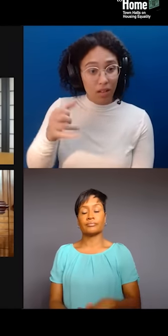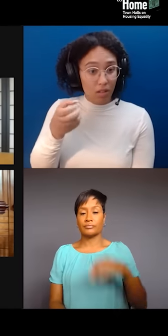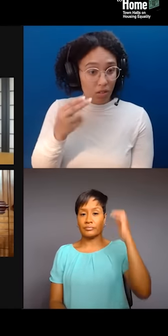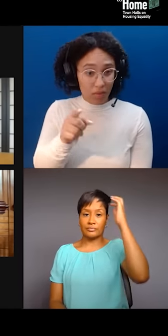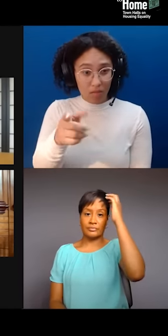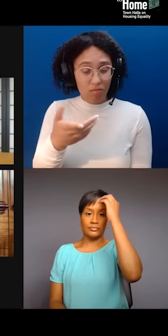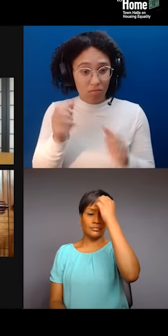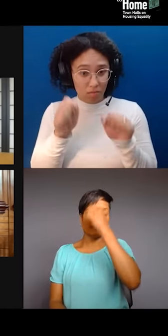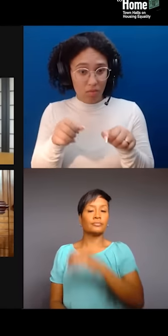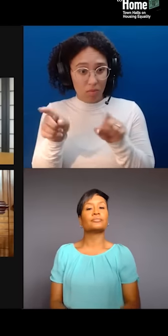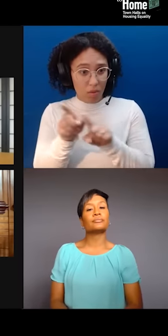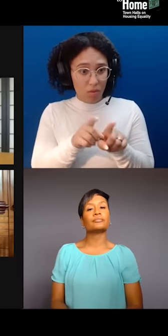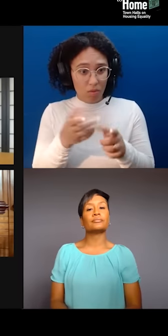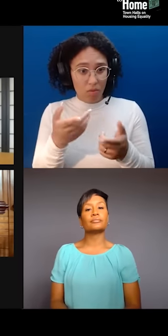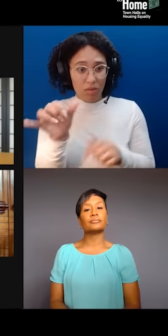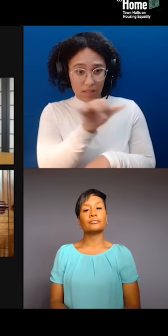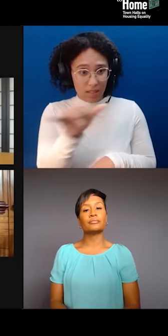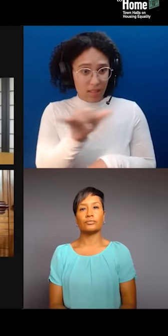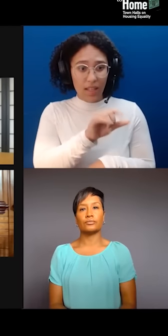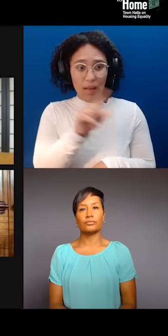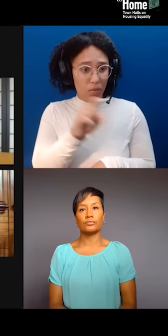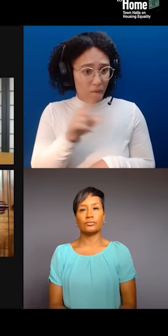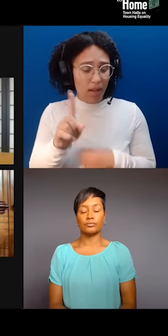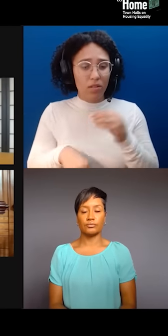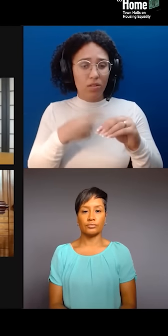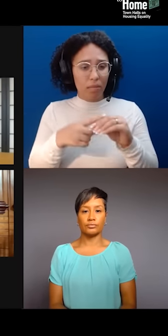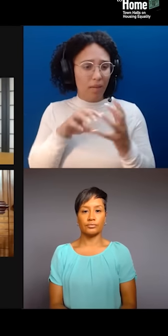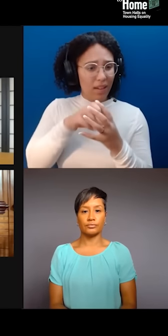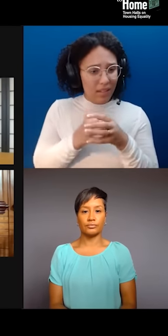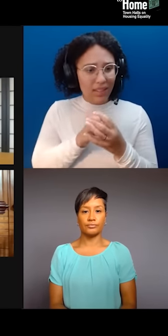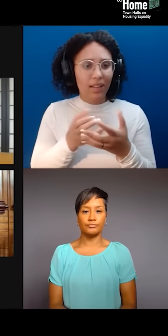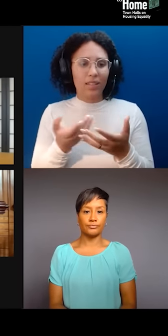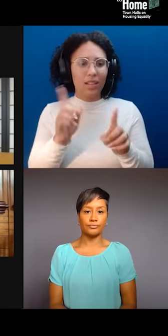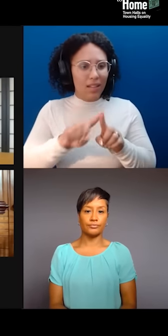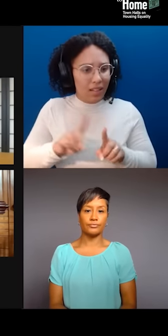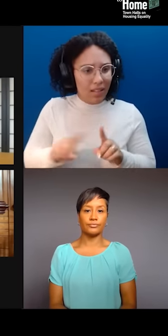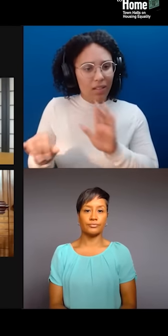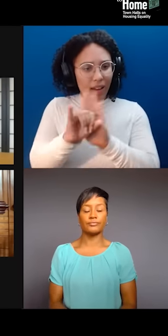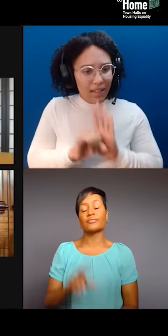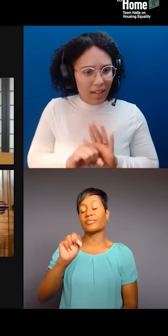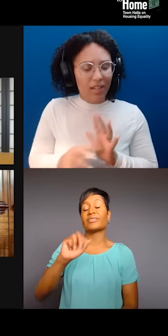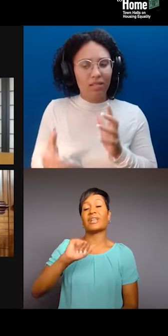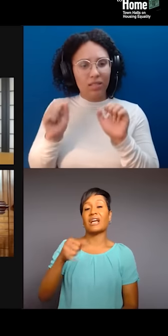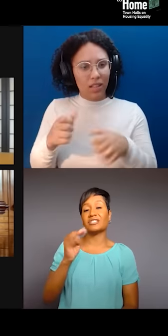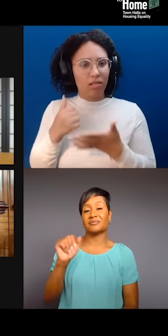communities and people? - Yes. Absolutely. I think that there's sometimes this concept of like, there can only be one.